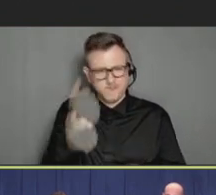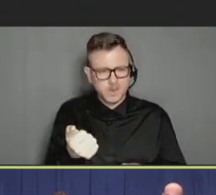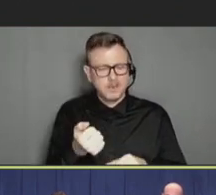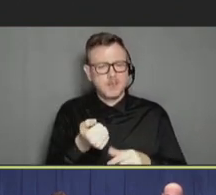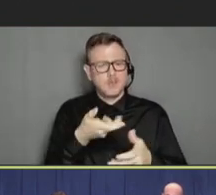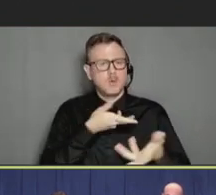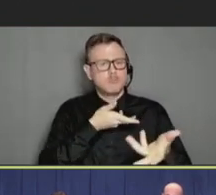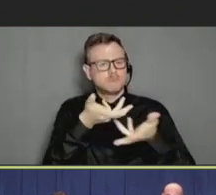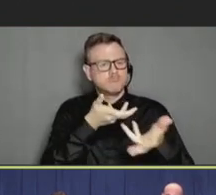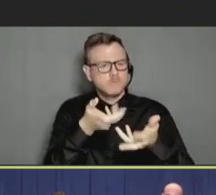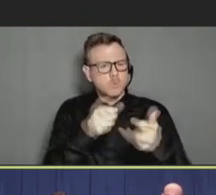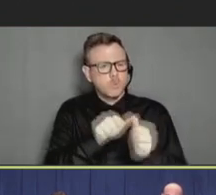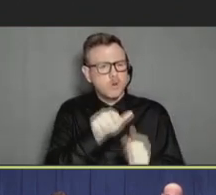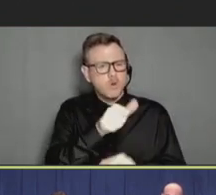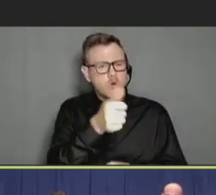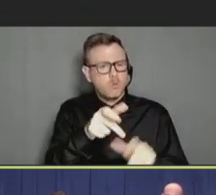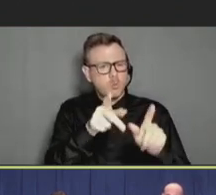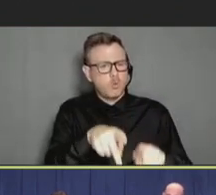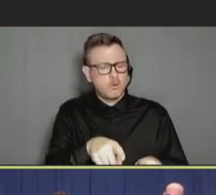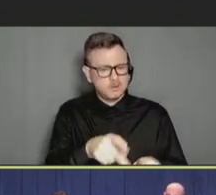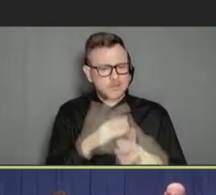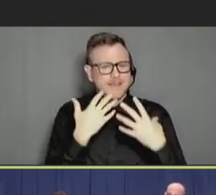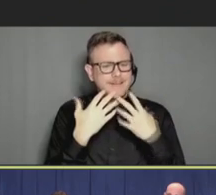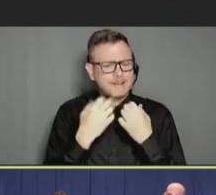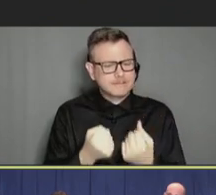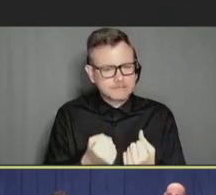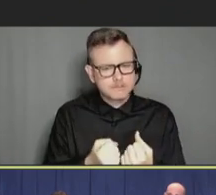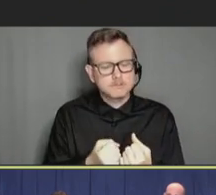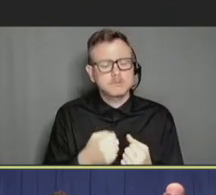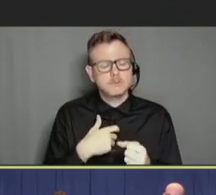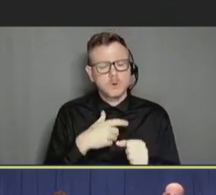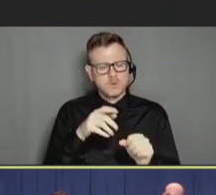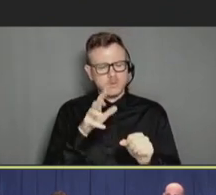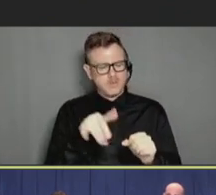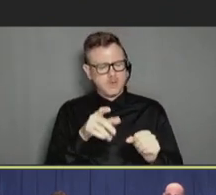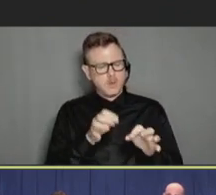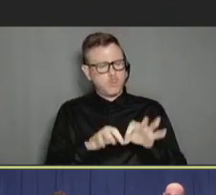care about. And so, I think the strength of the tip sheet was just helping them take a